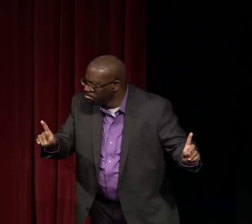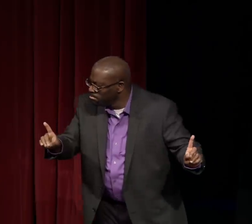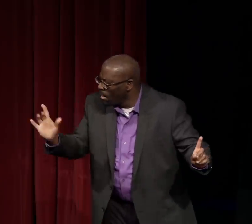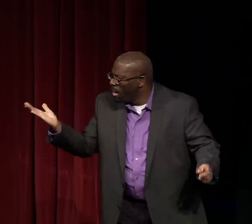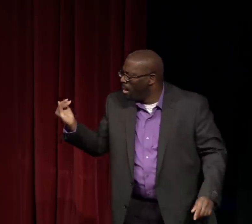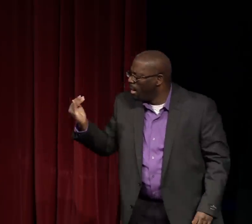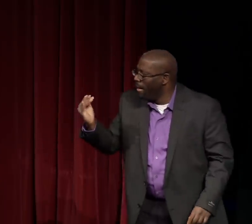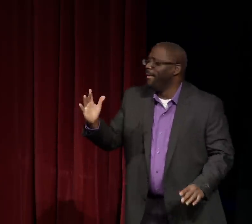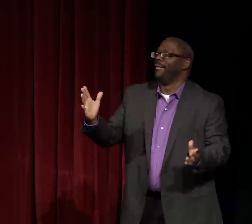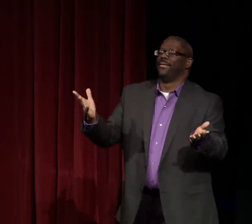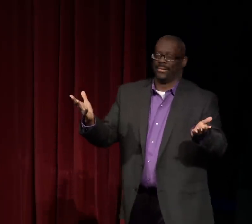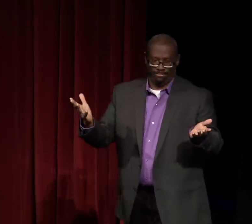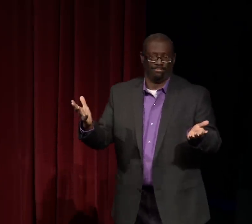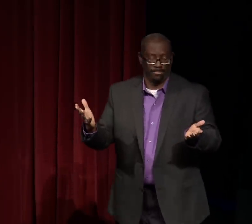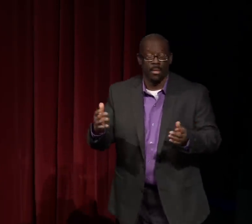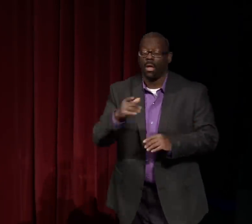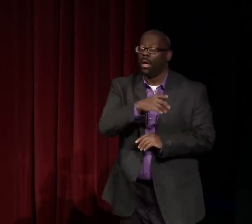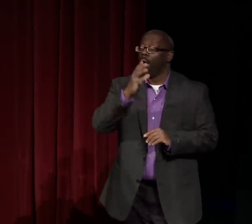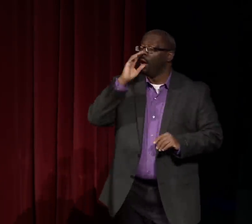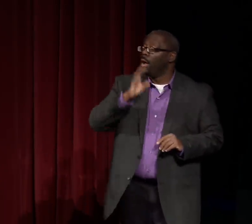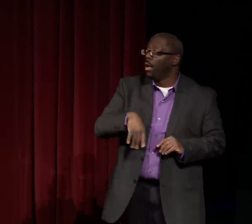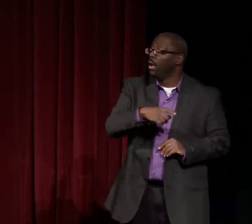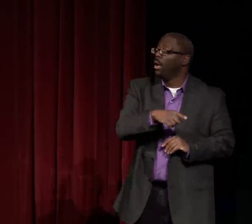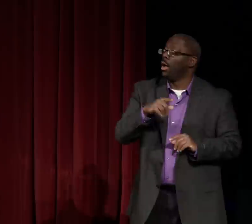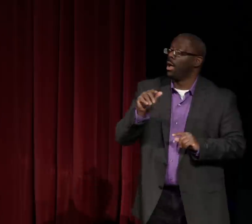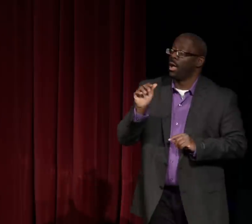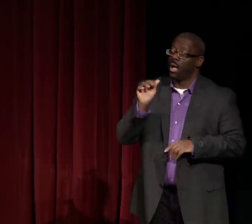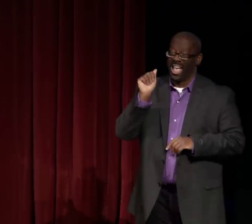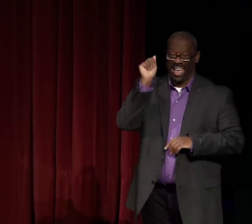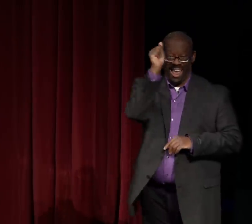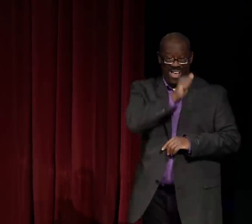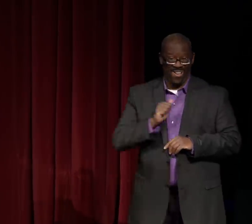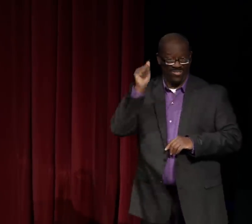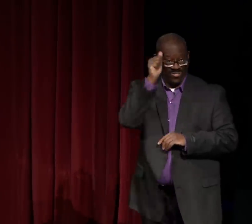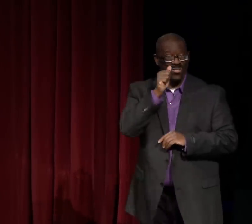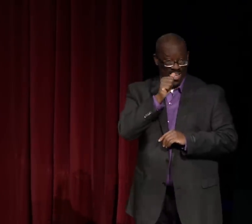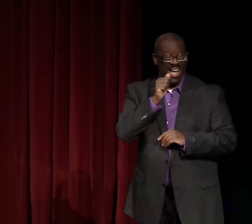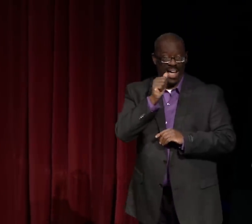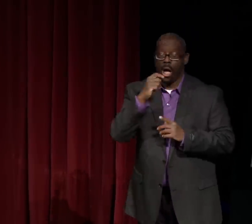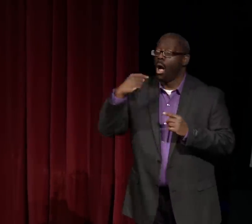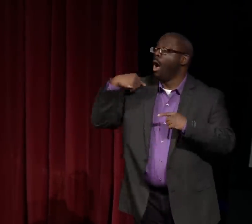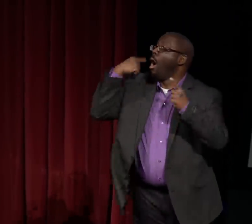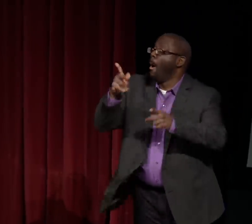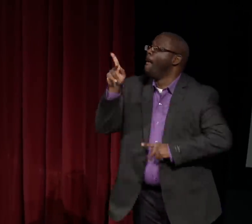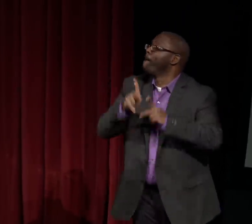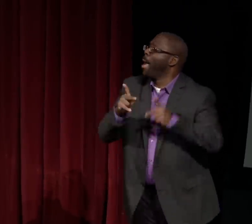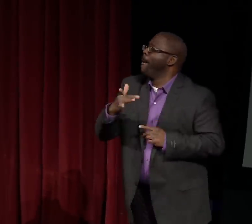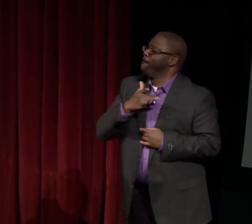was actually created by Nathie. And the reason why she did that is